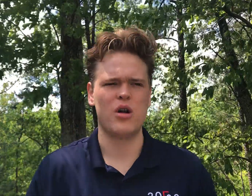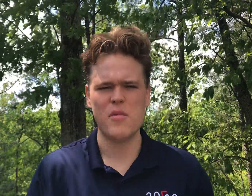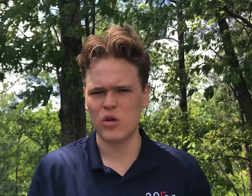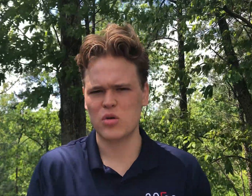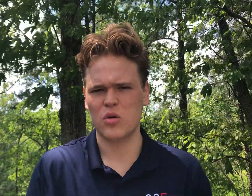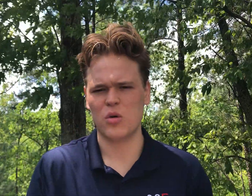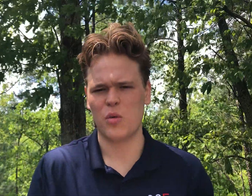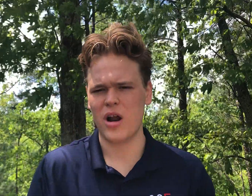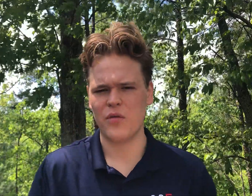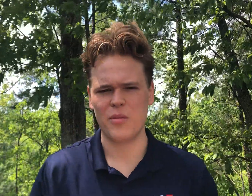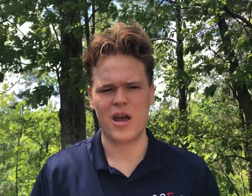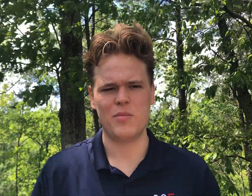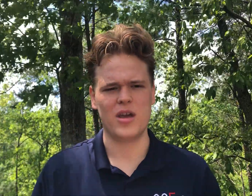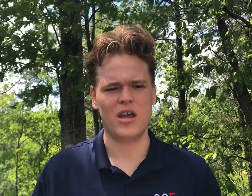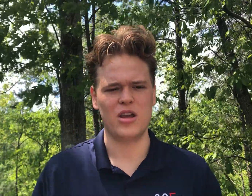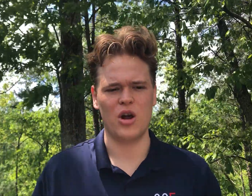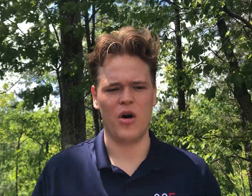or in middle school or whatever it may be,